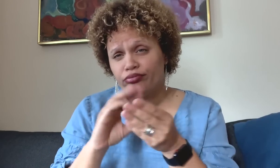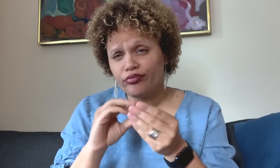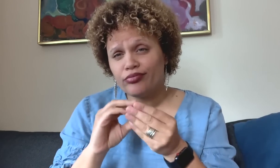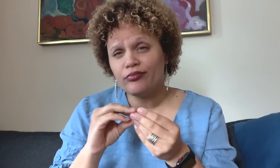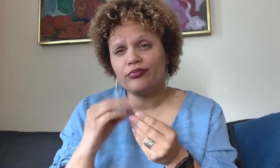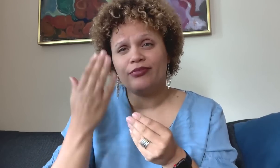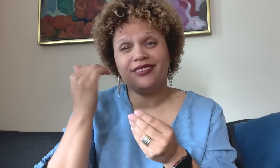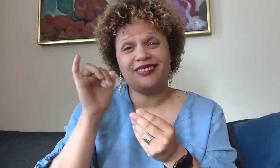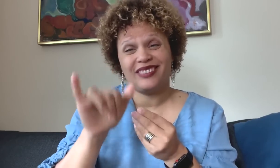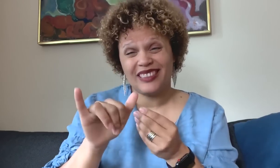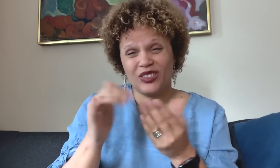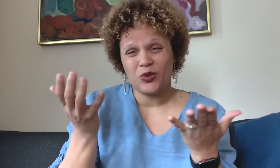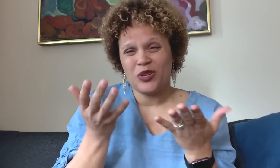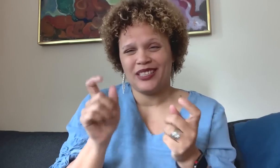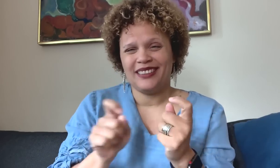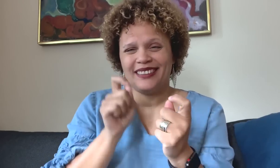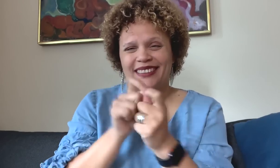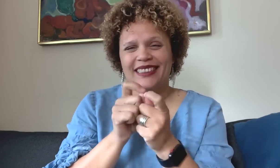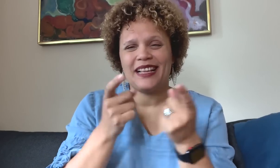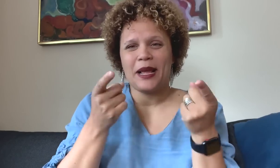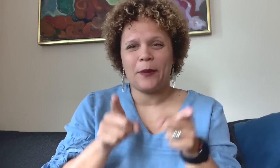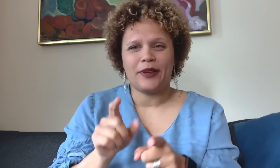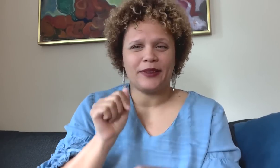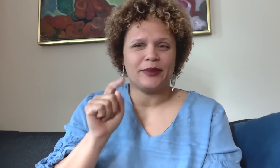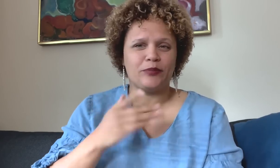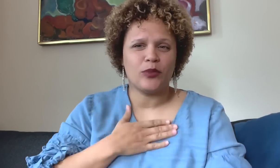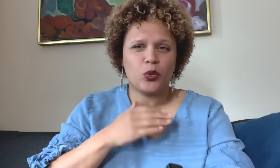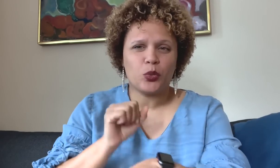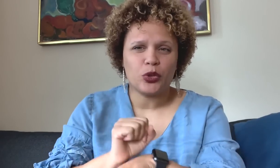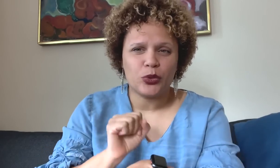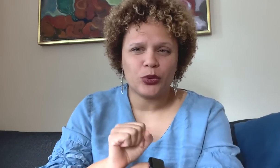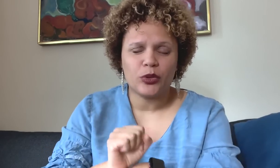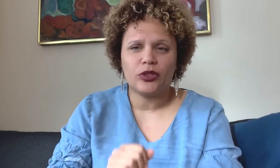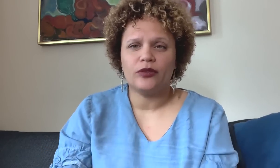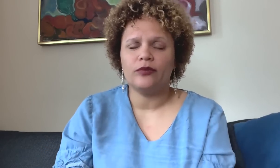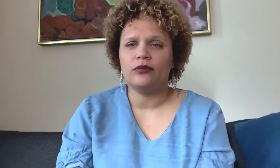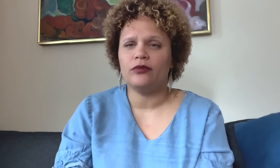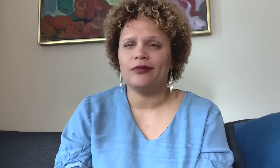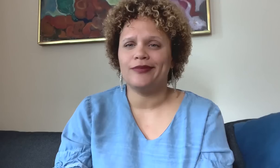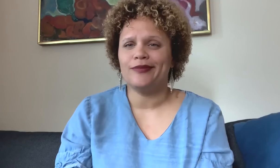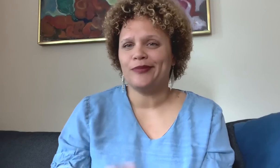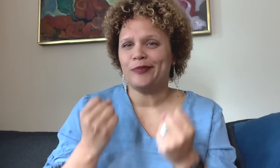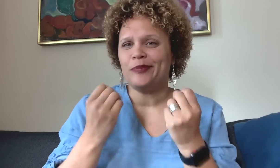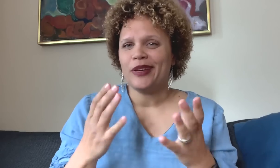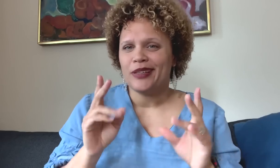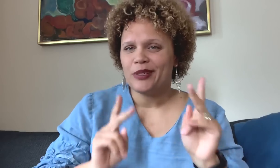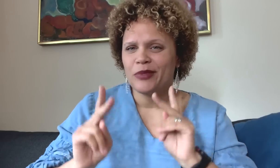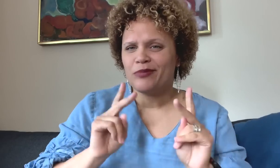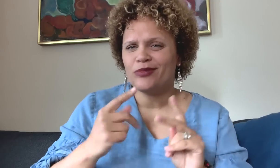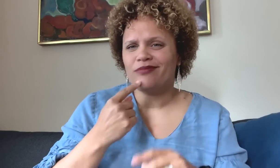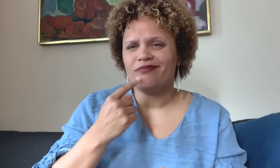The reason I share this story is because this is exactly what has happened at my work.